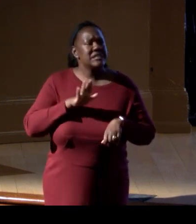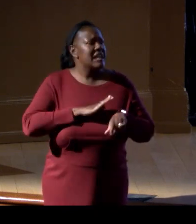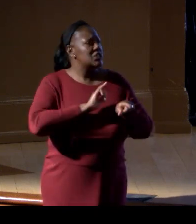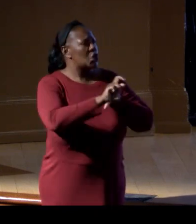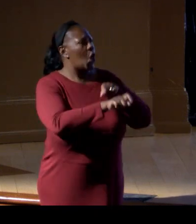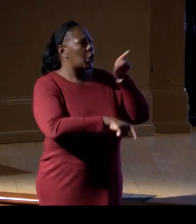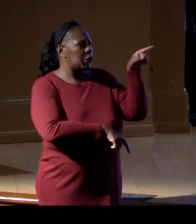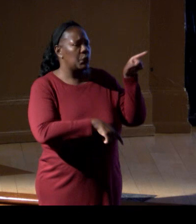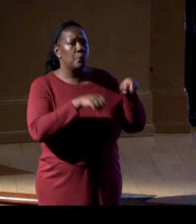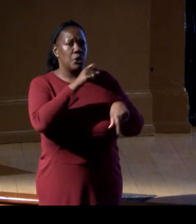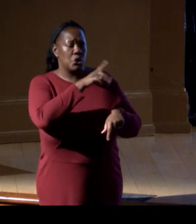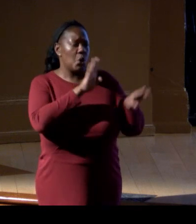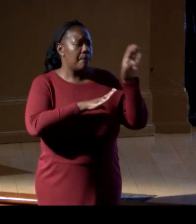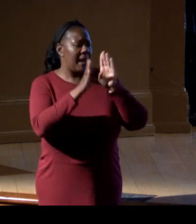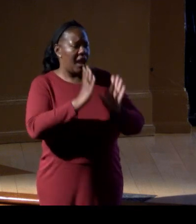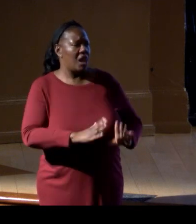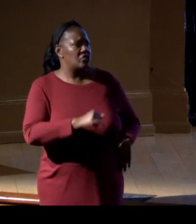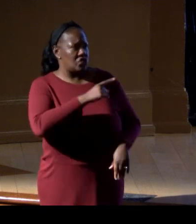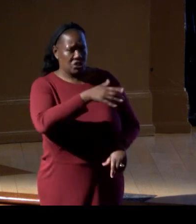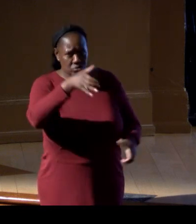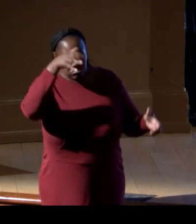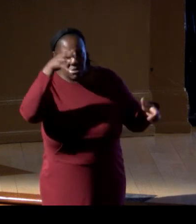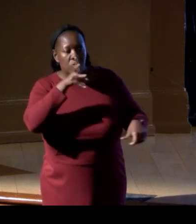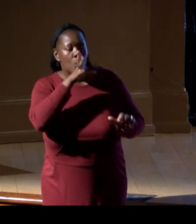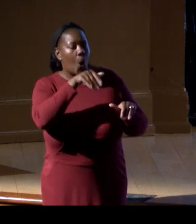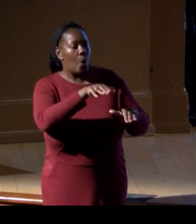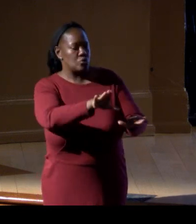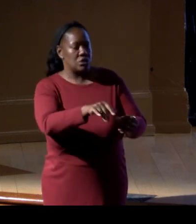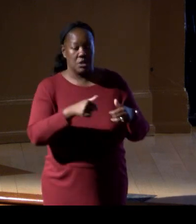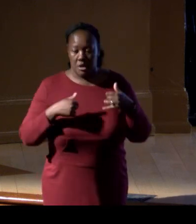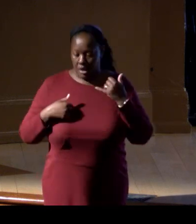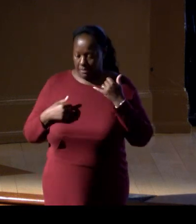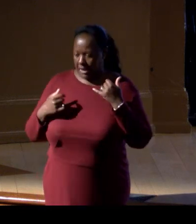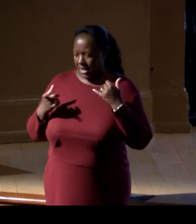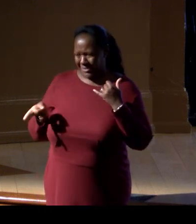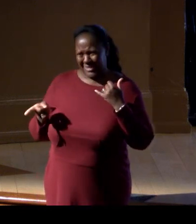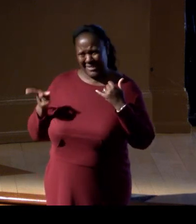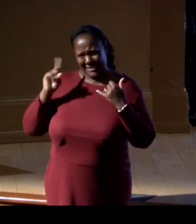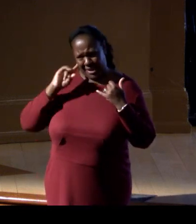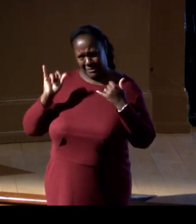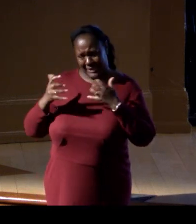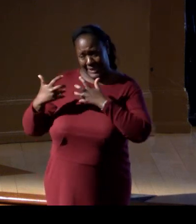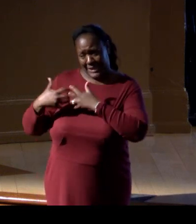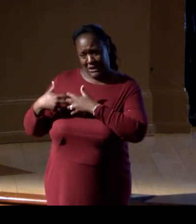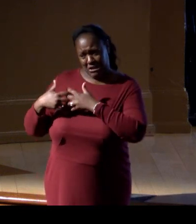"You're a biologist, you're an oceanographer." Sitting there going, "Well, this sounds like "an engineering thing, but I'll try."